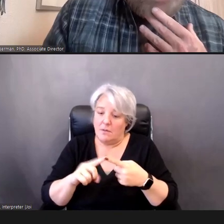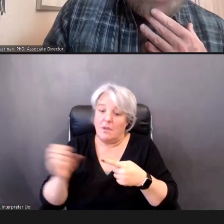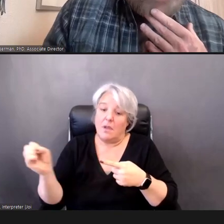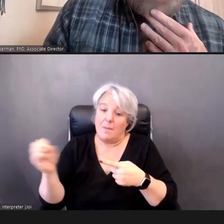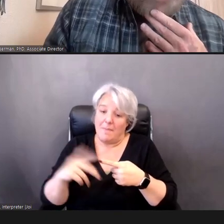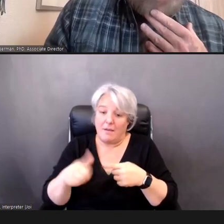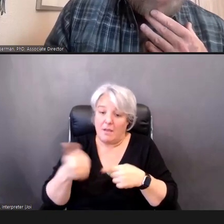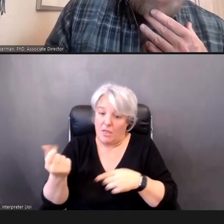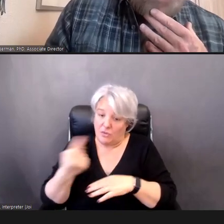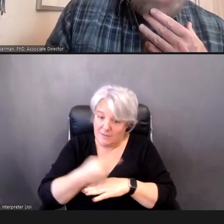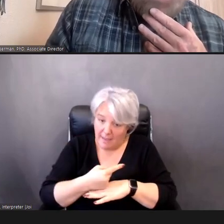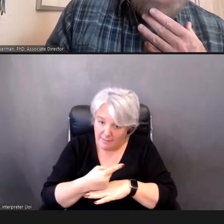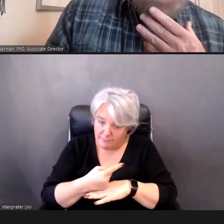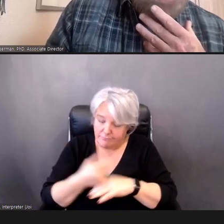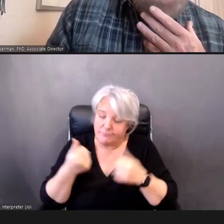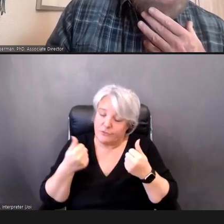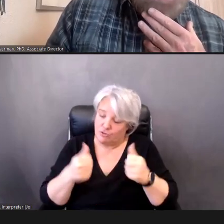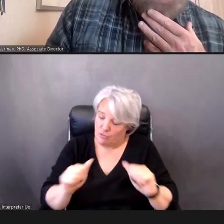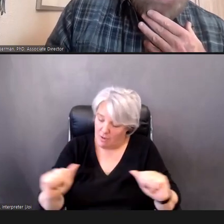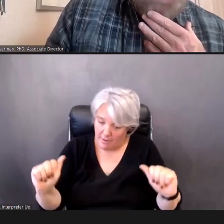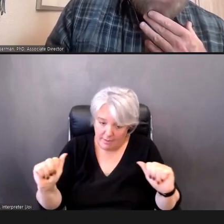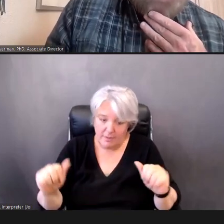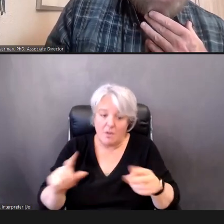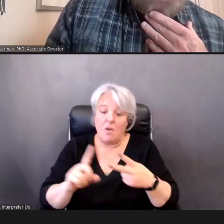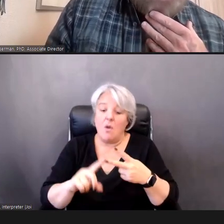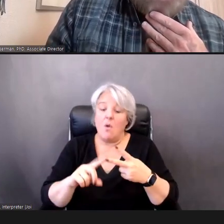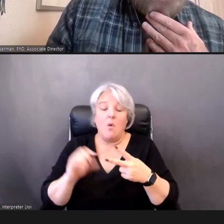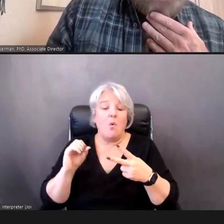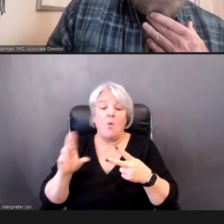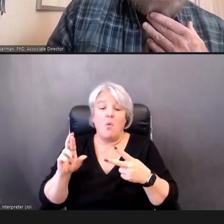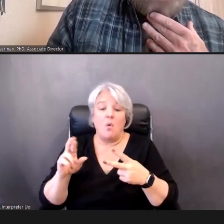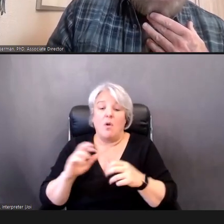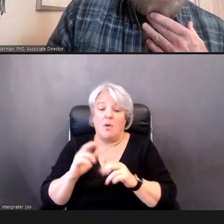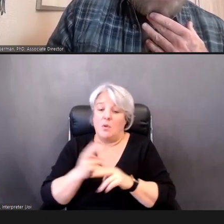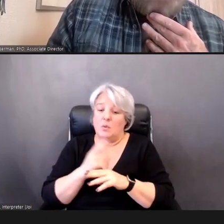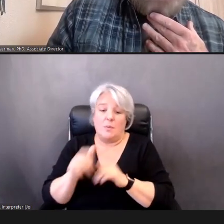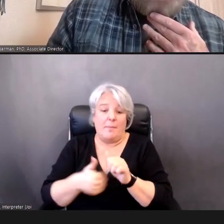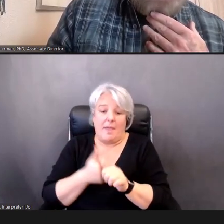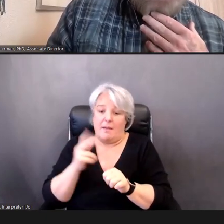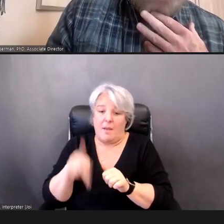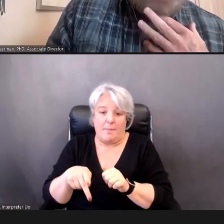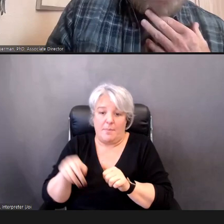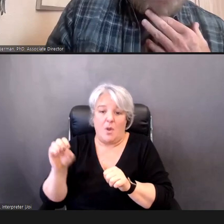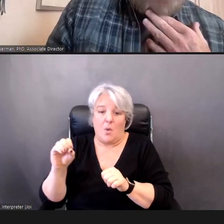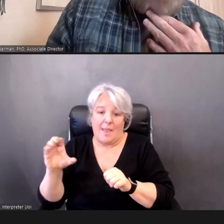ahead and use your back up method, which is the OAE.